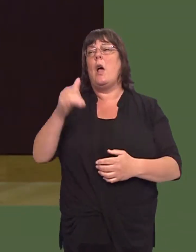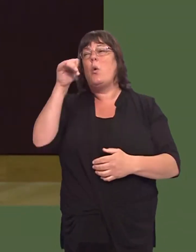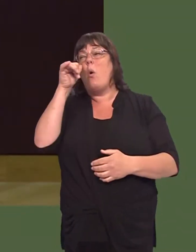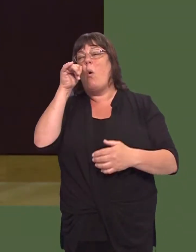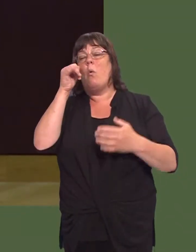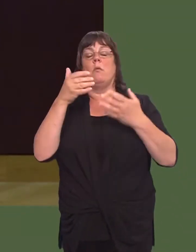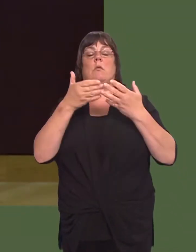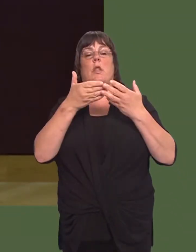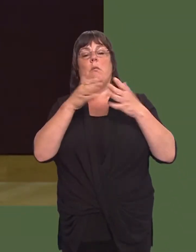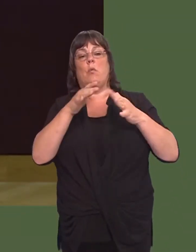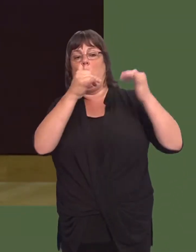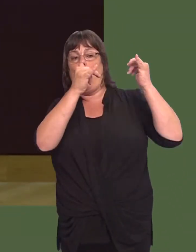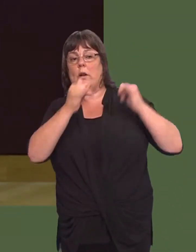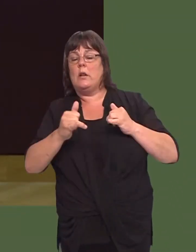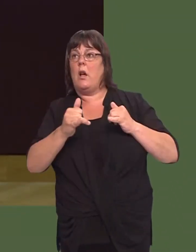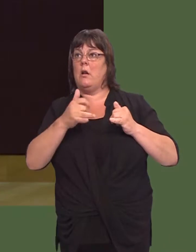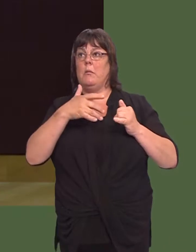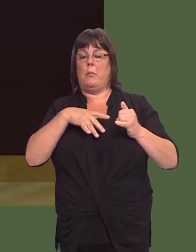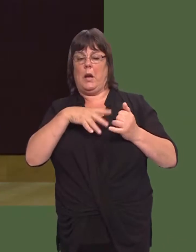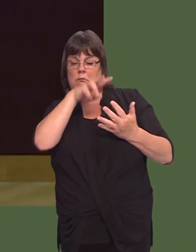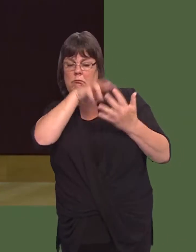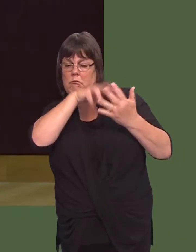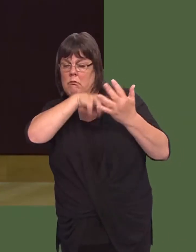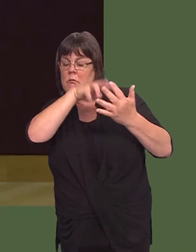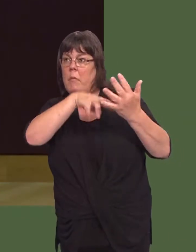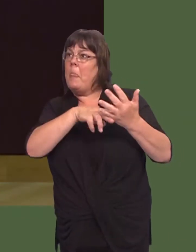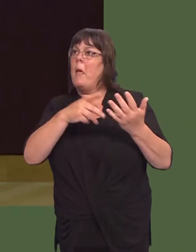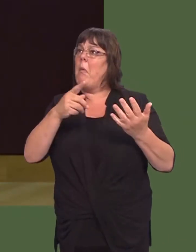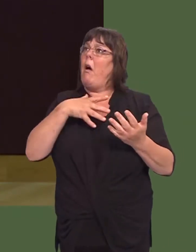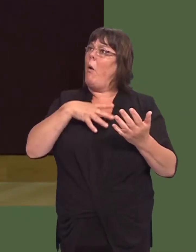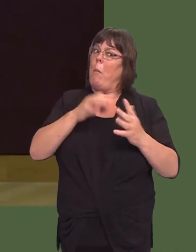I donít want to go into that now, because I want to see this project succeed and I hope,